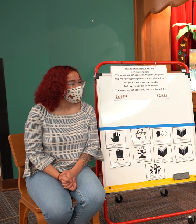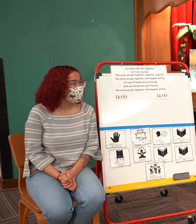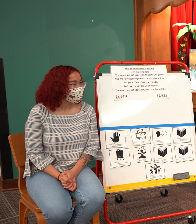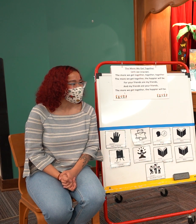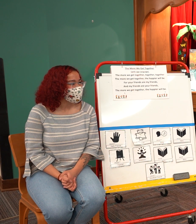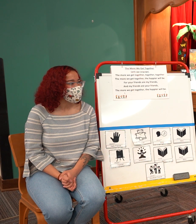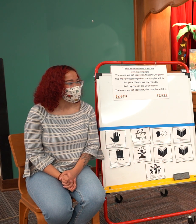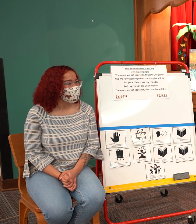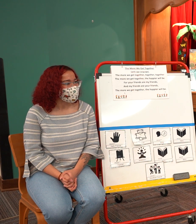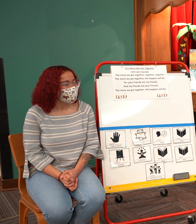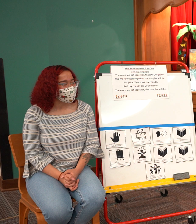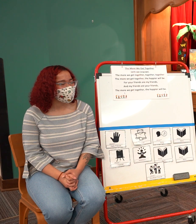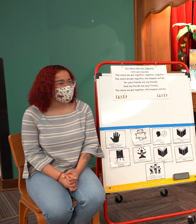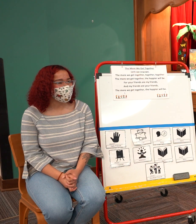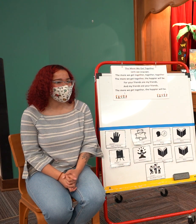it can be when you play it in the water maybe it's going fishing with your family maybe it's swimming maybe you're a little bit afraid of water maybe you learn how to swim let us